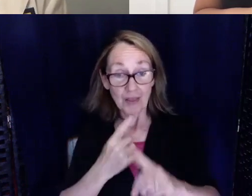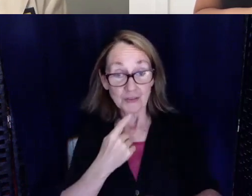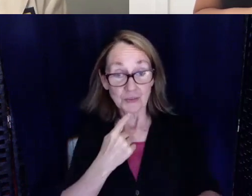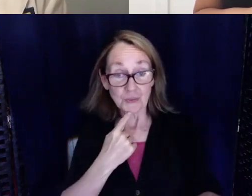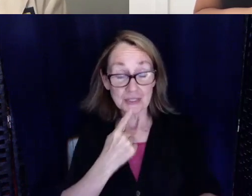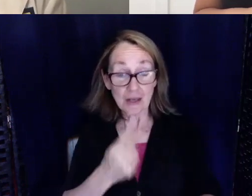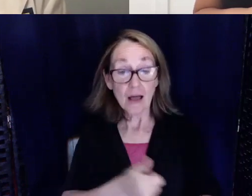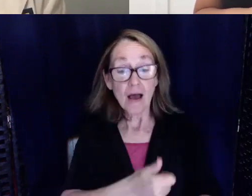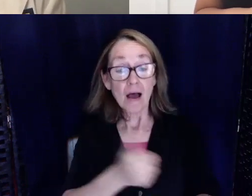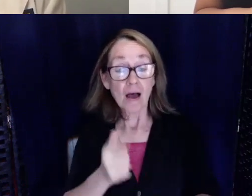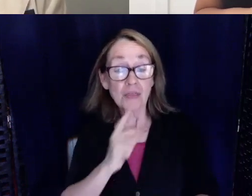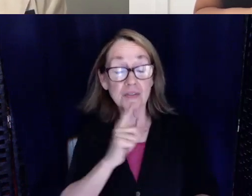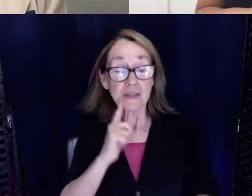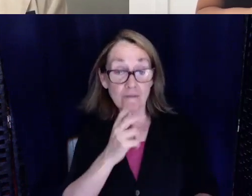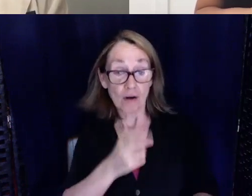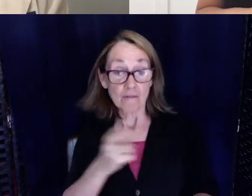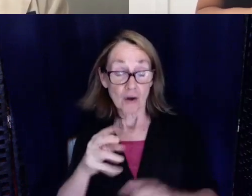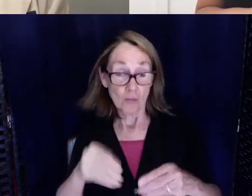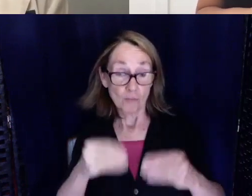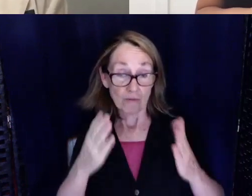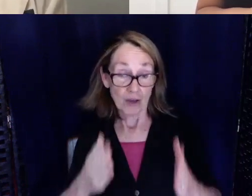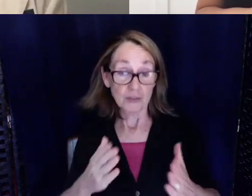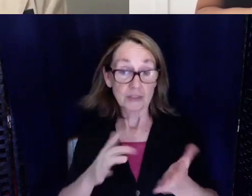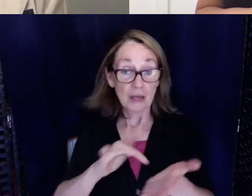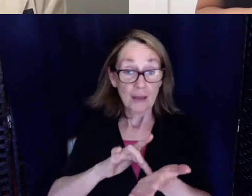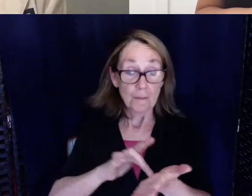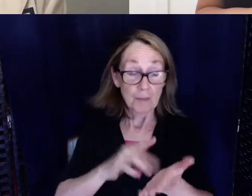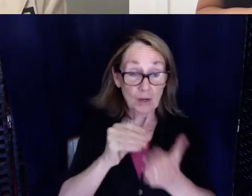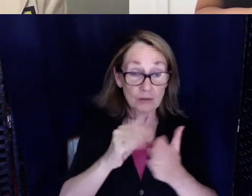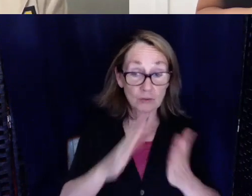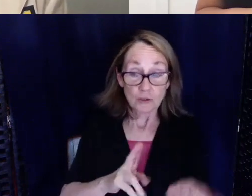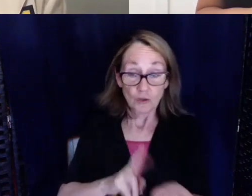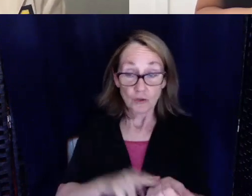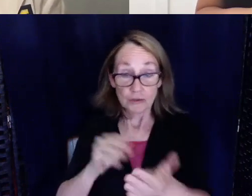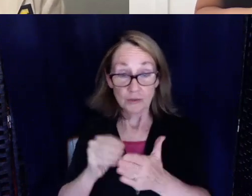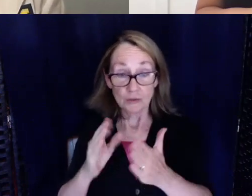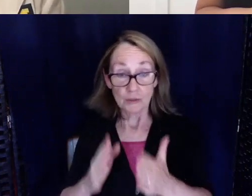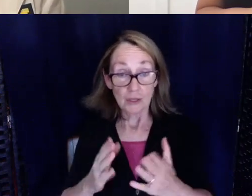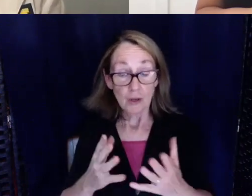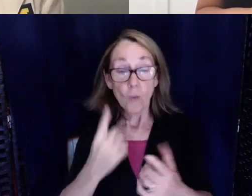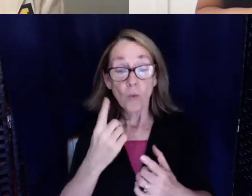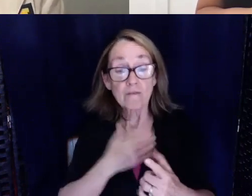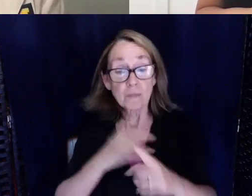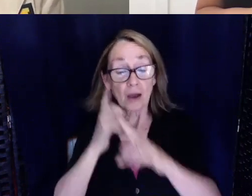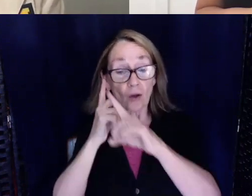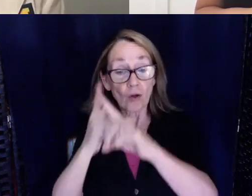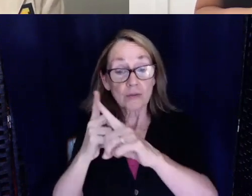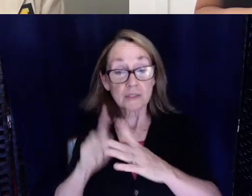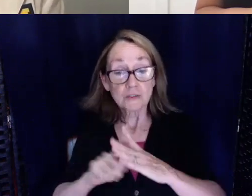hard of hearing providers and medical students nursing students whatever. And one of my goals is to start setting up